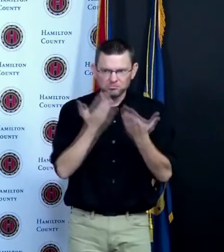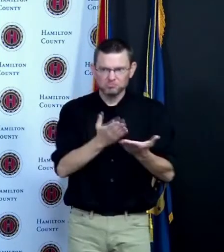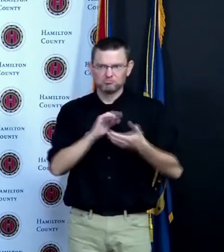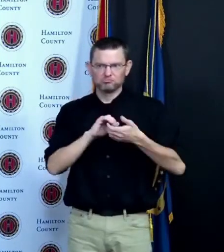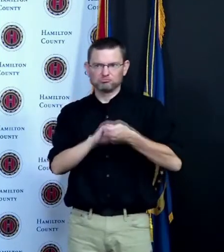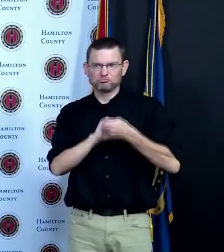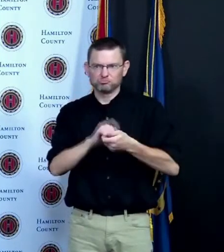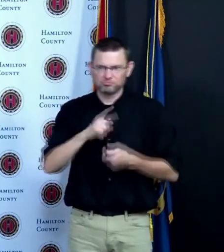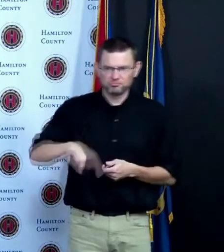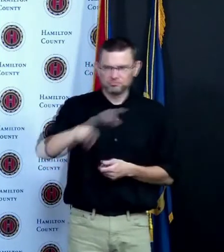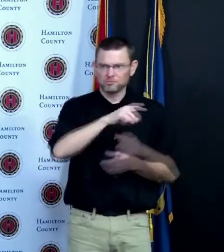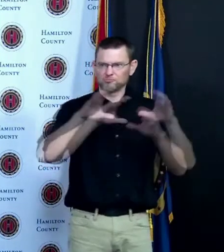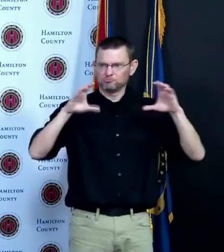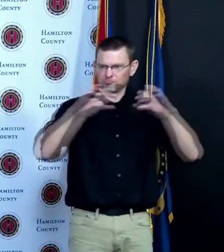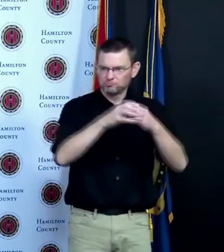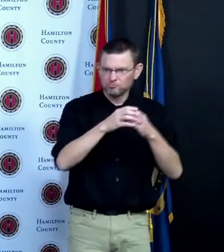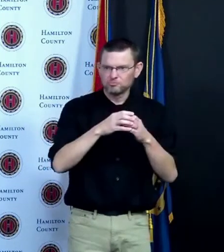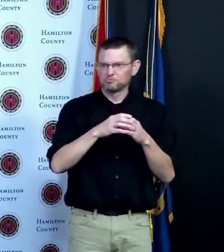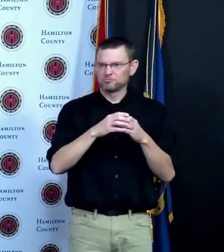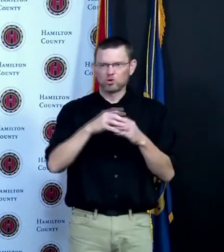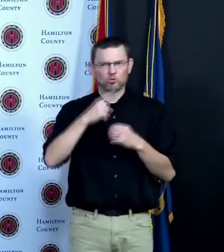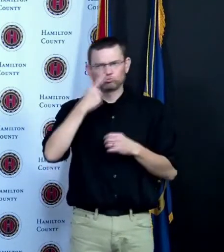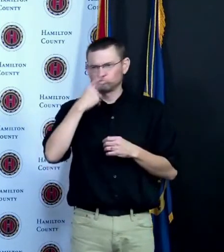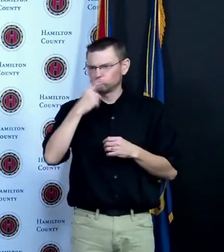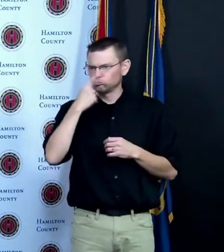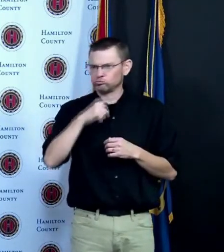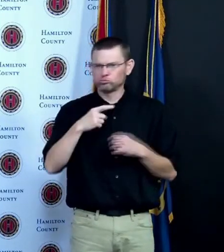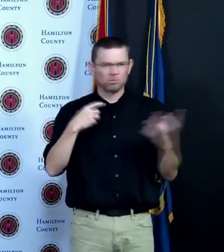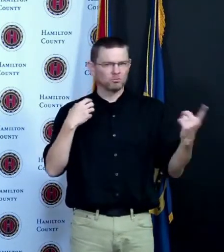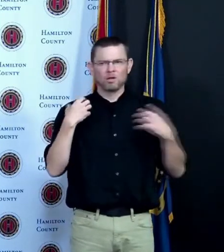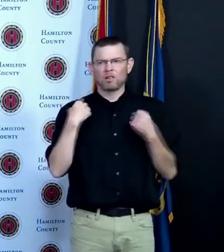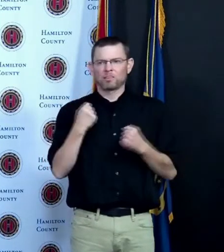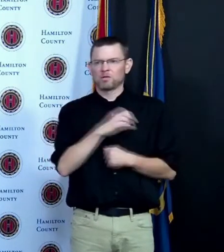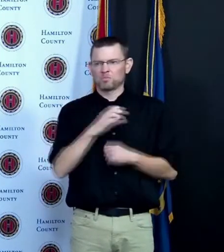Greg to set up a tent in the parking lot so they can have their employees get vaccinated or